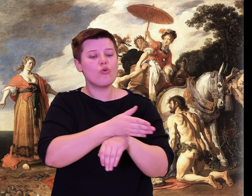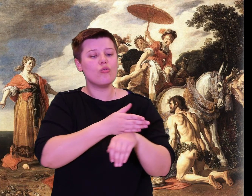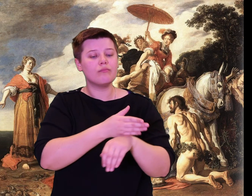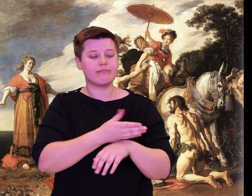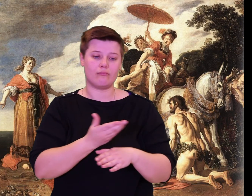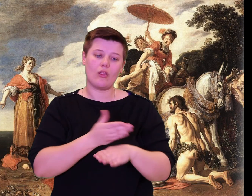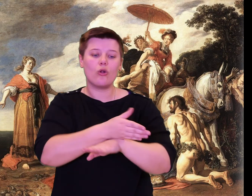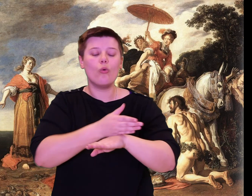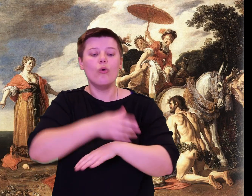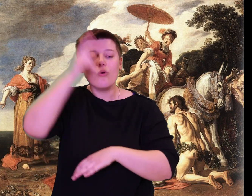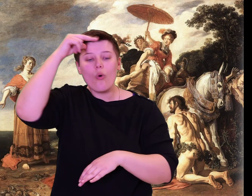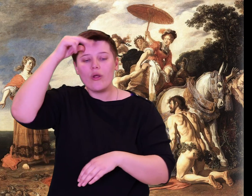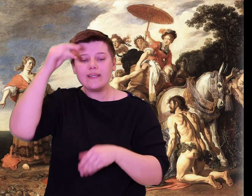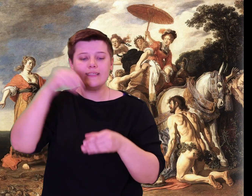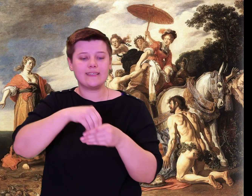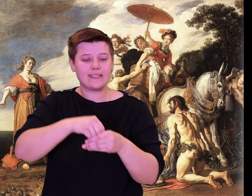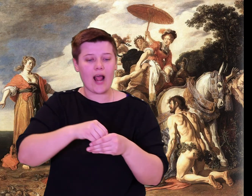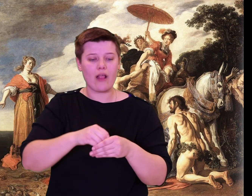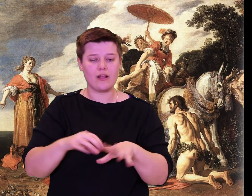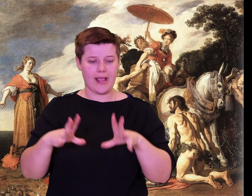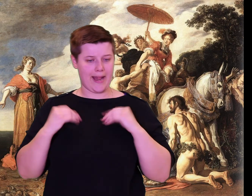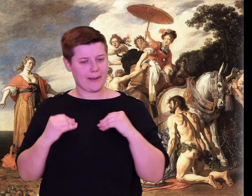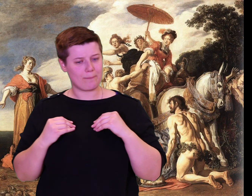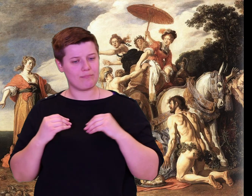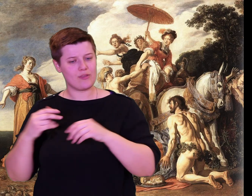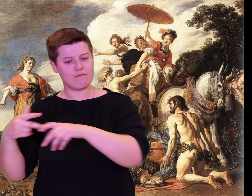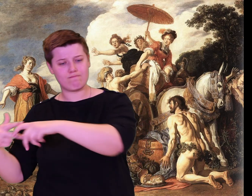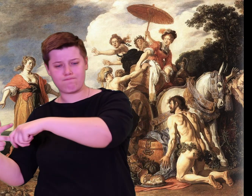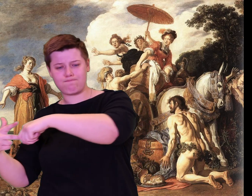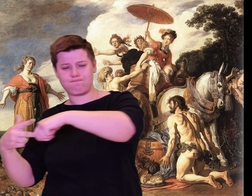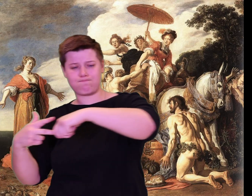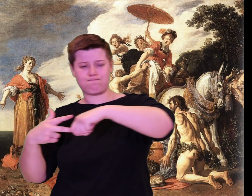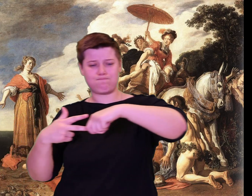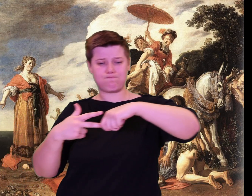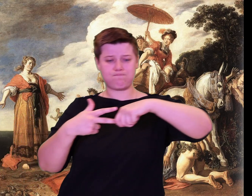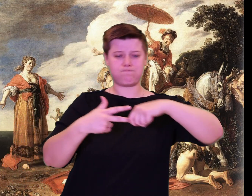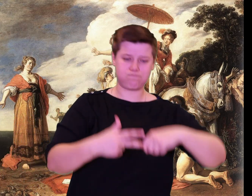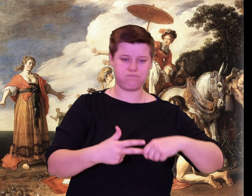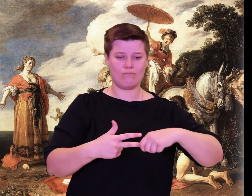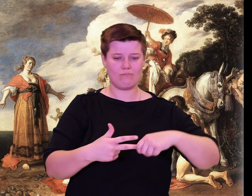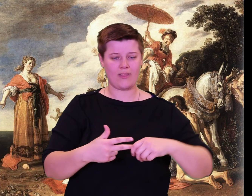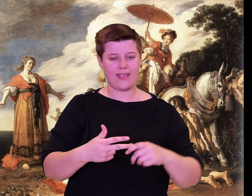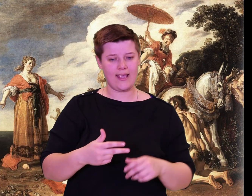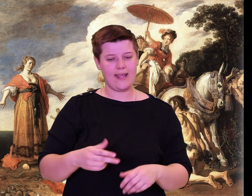A god inspired the bard to sing. He started with how the Greeks set fire to